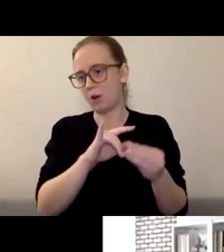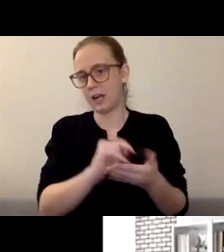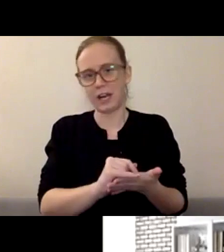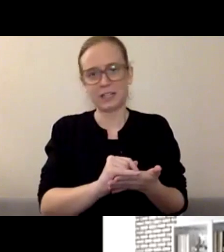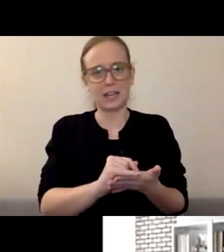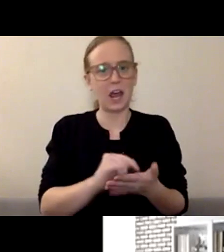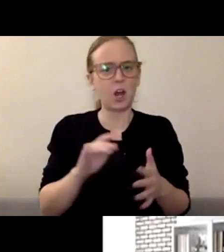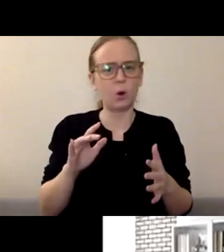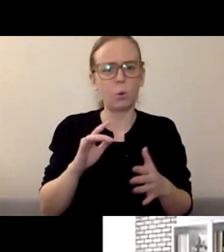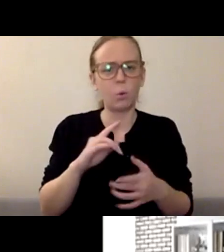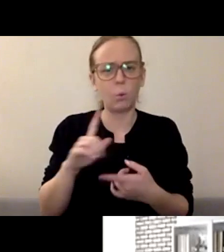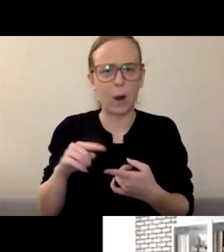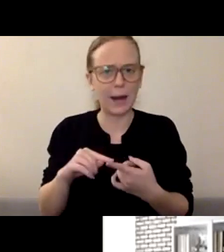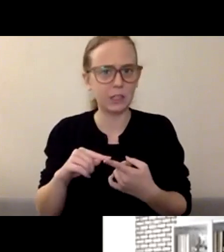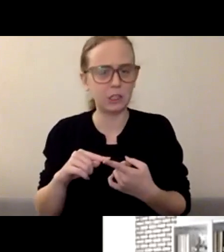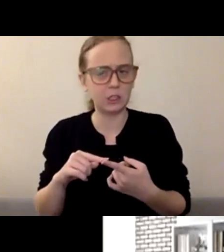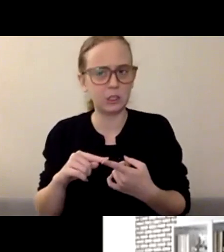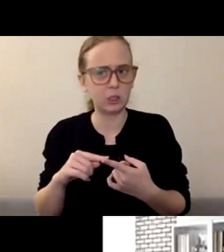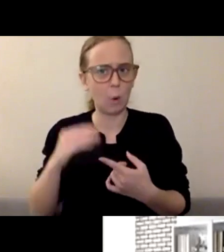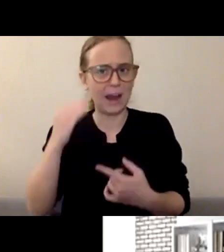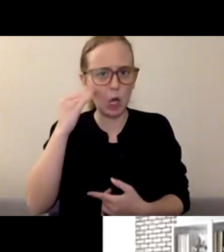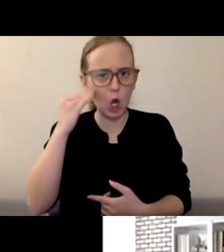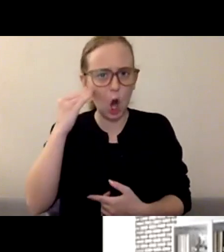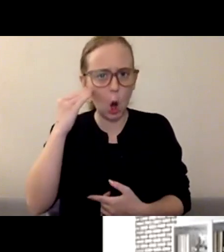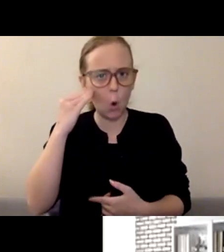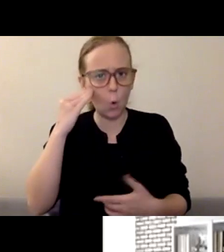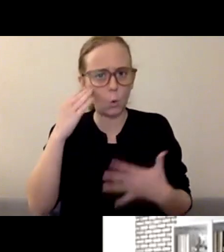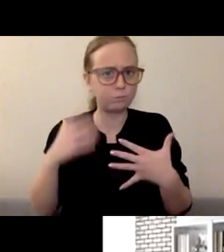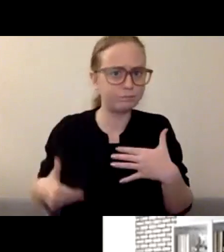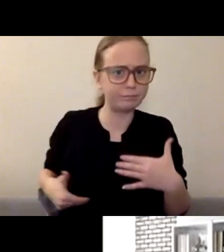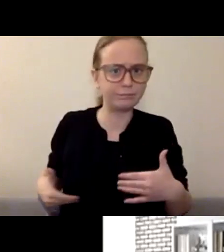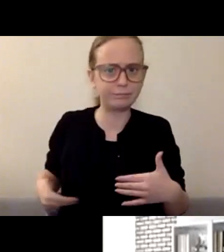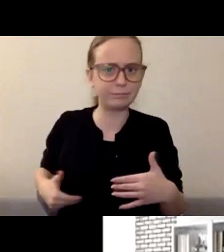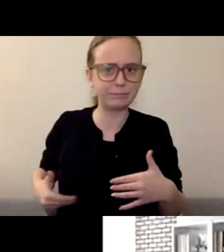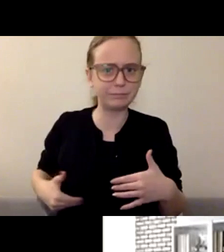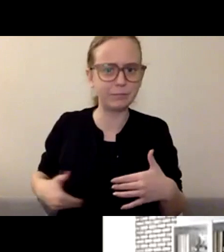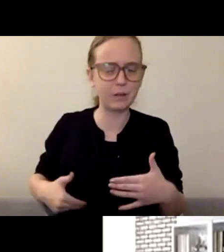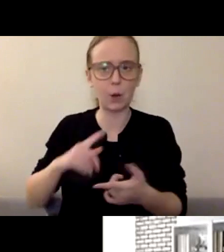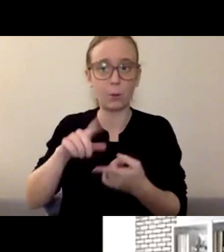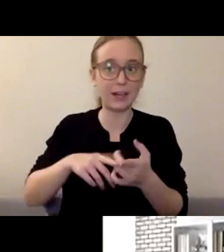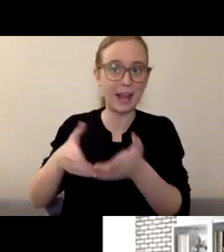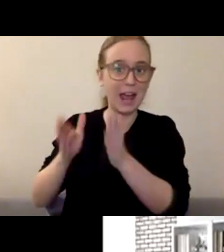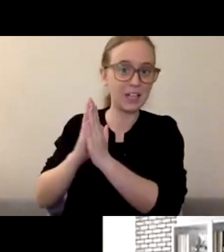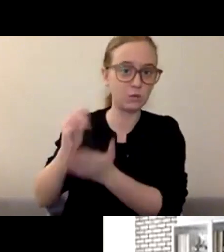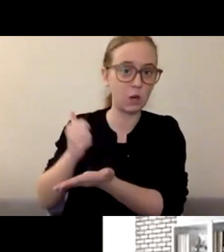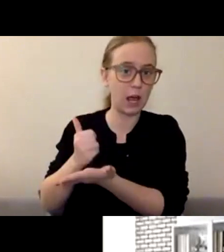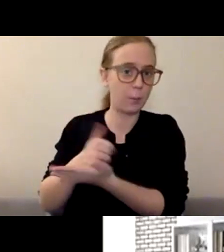and say, "Hey, I need some help." What I would say is just really pay attention to your body.